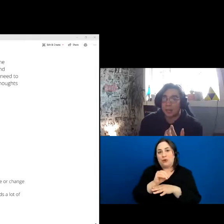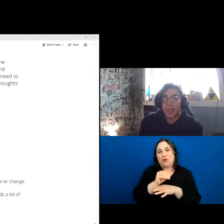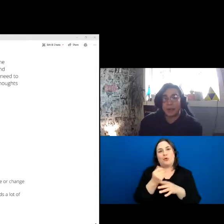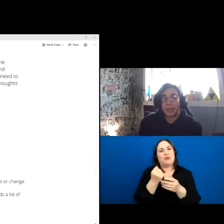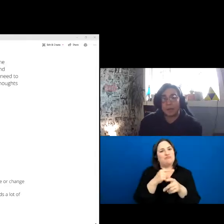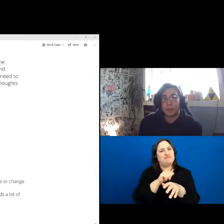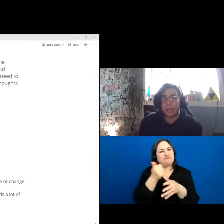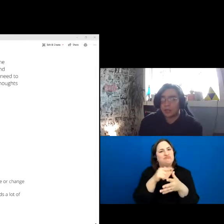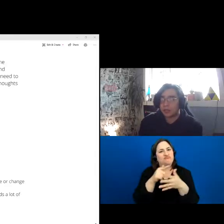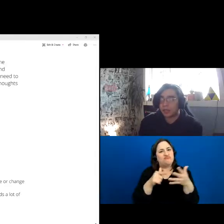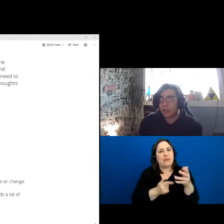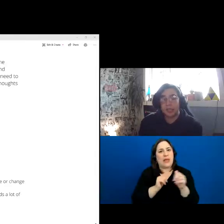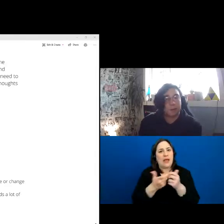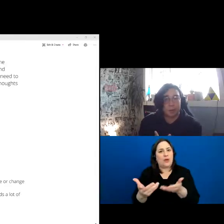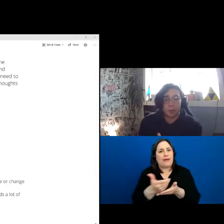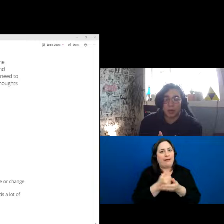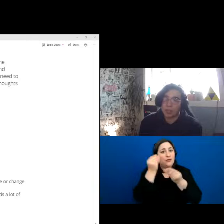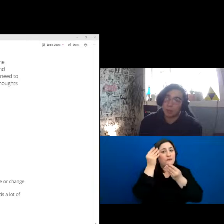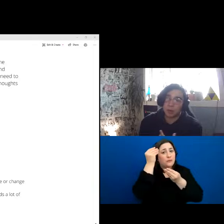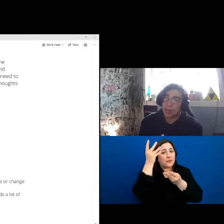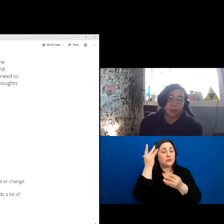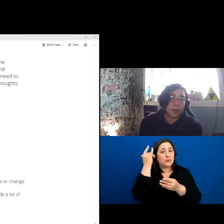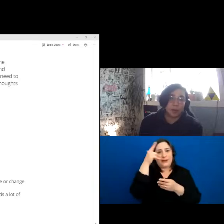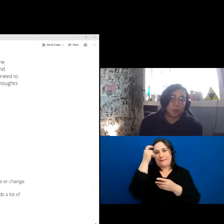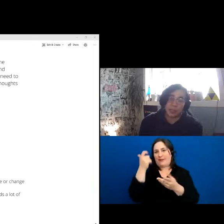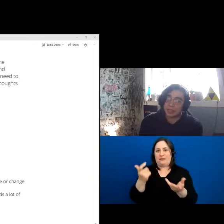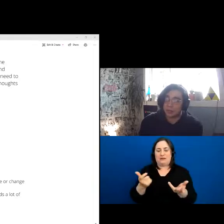gathering information because for the most part you won't gather it all in one session.